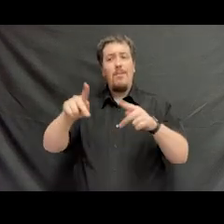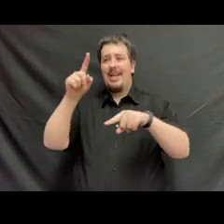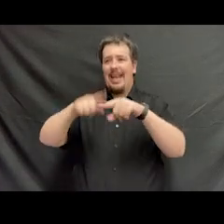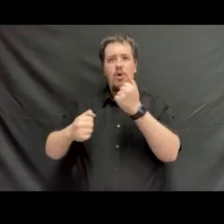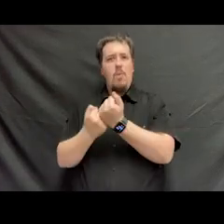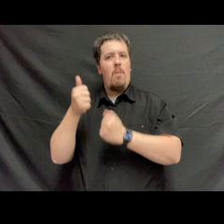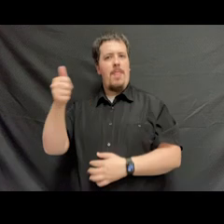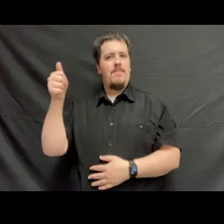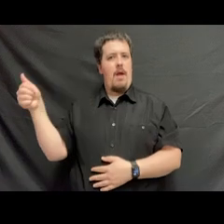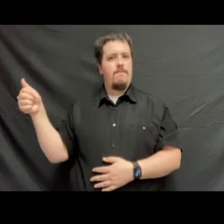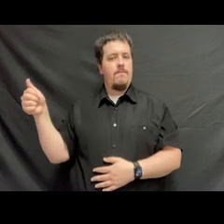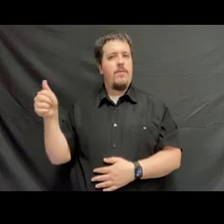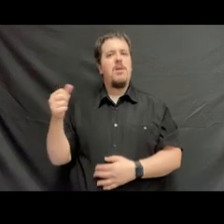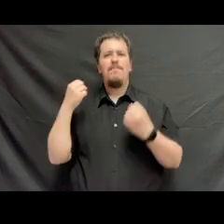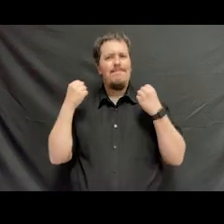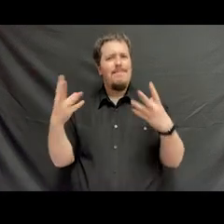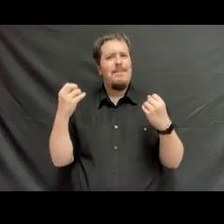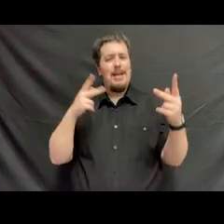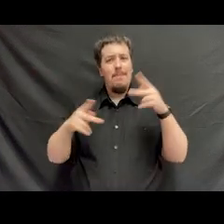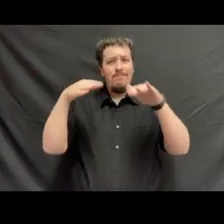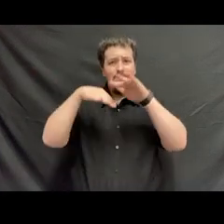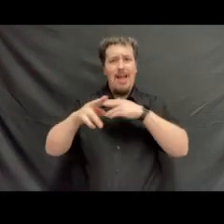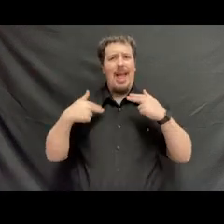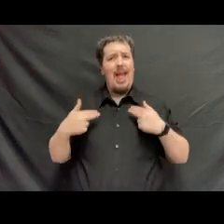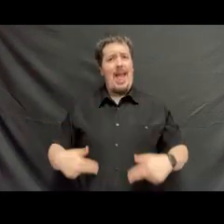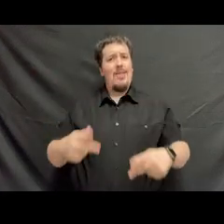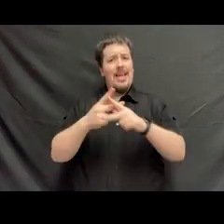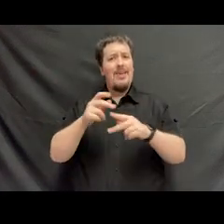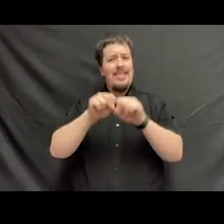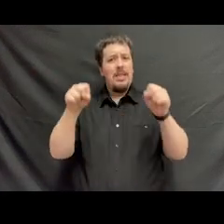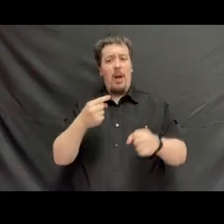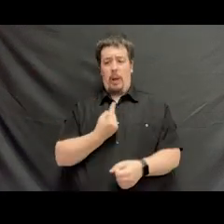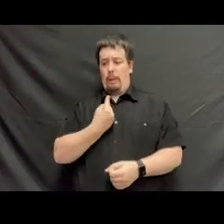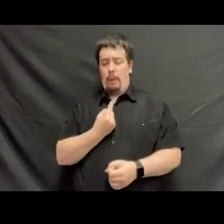who can't advocate for themselves. So many people enter the healthcare system alone,